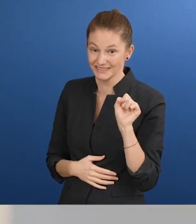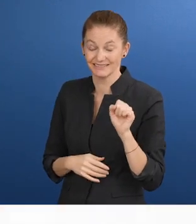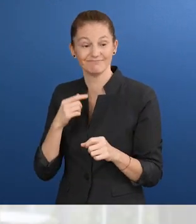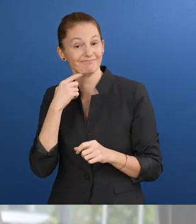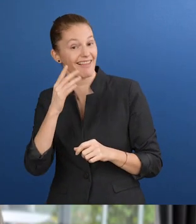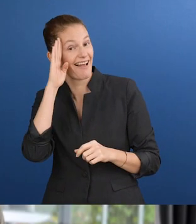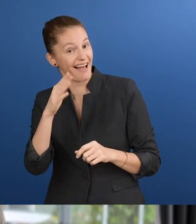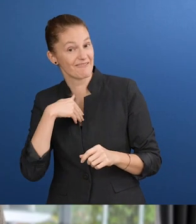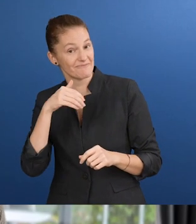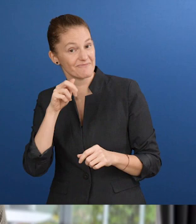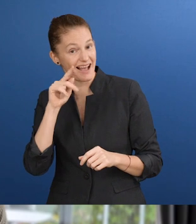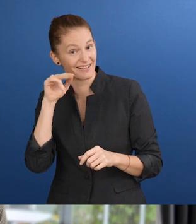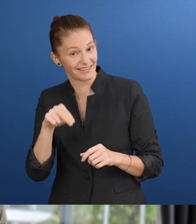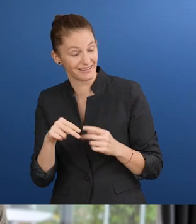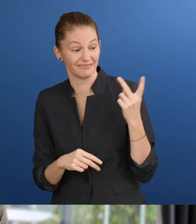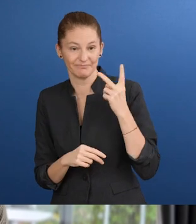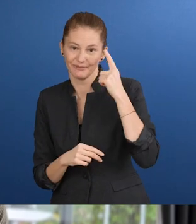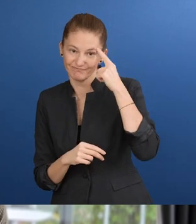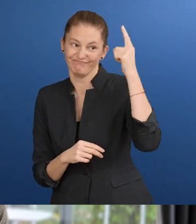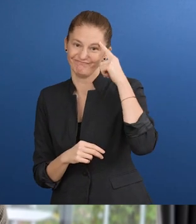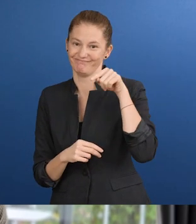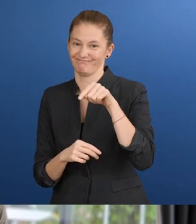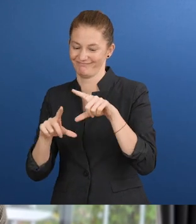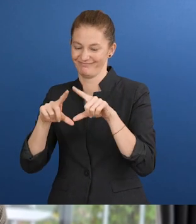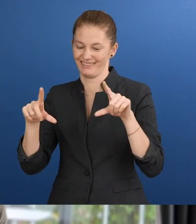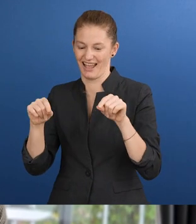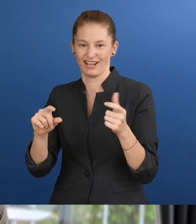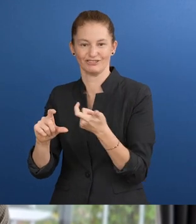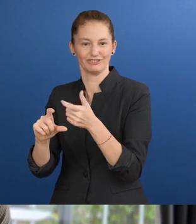Tomas Jelinek & Martin Doudera: Hi, I am Tomas. Hi, I am Martin and we created Cash Reader. (20 Euro)